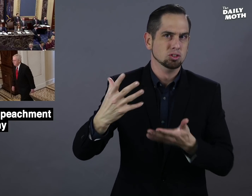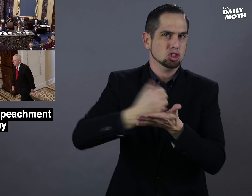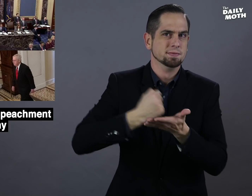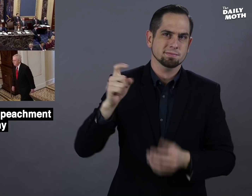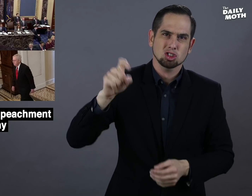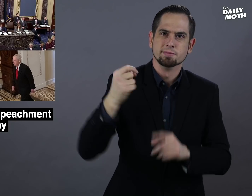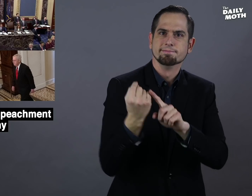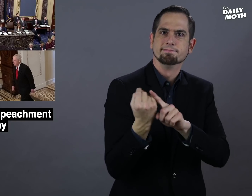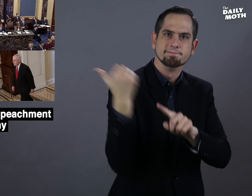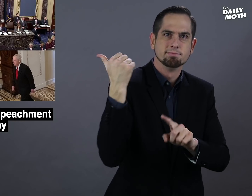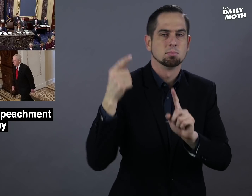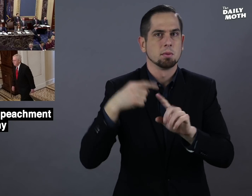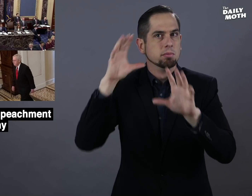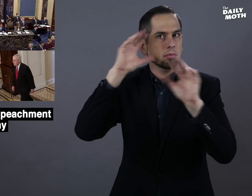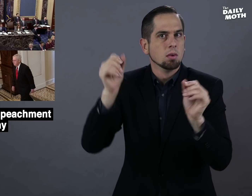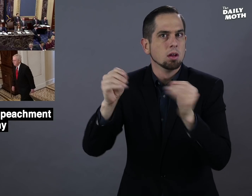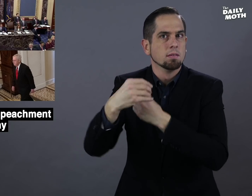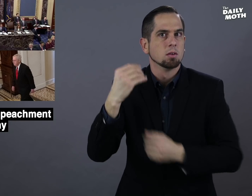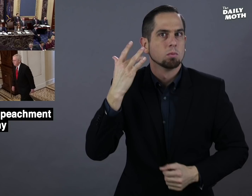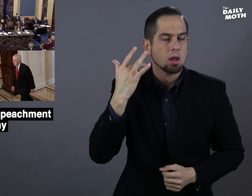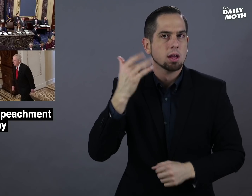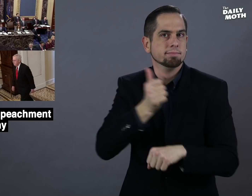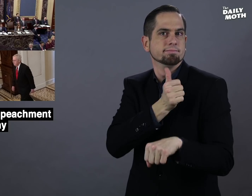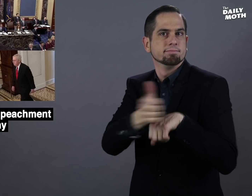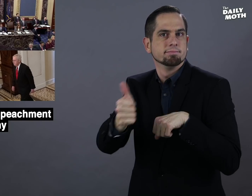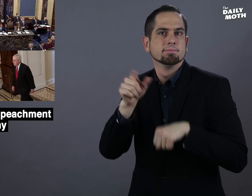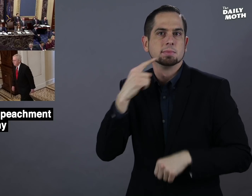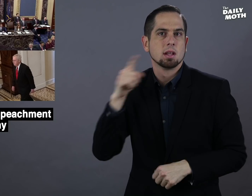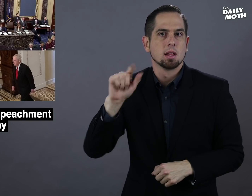deserves to be removed from office because he allegedly